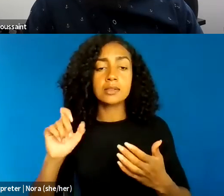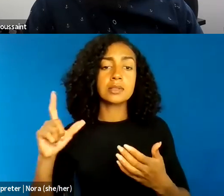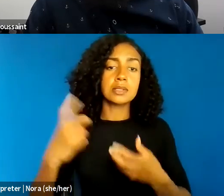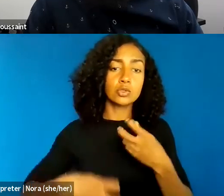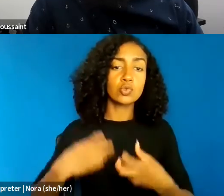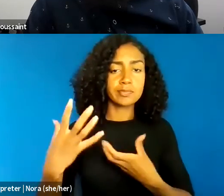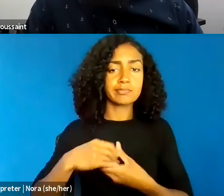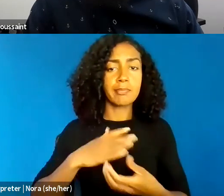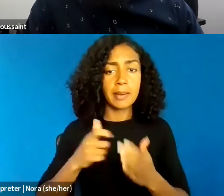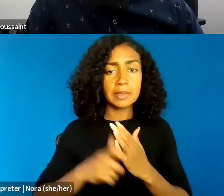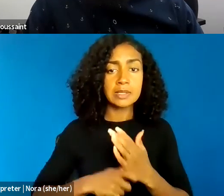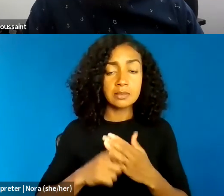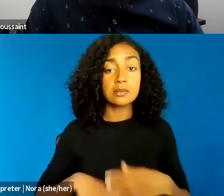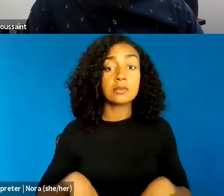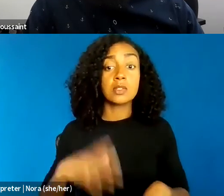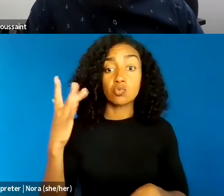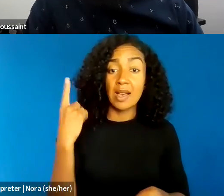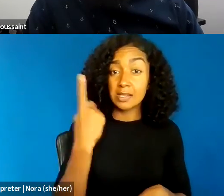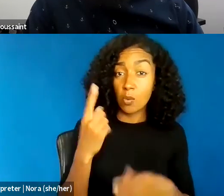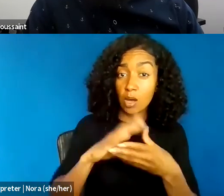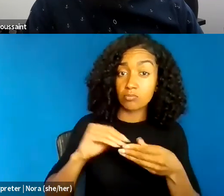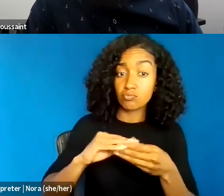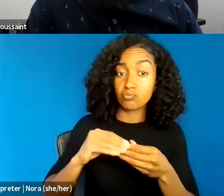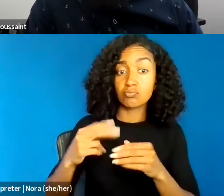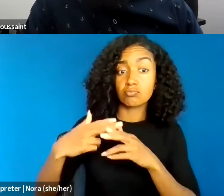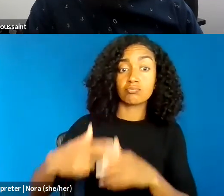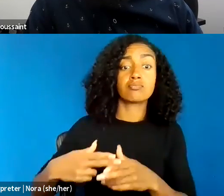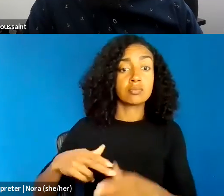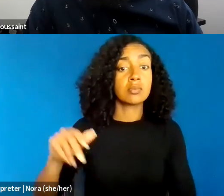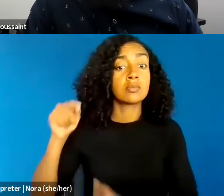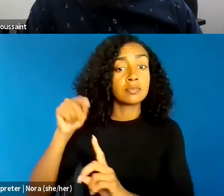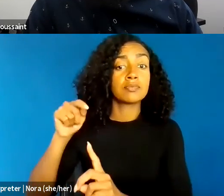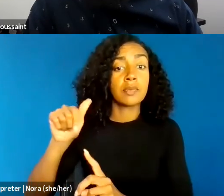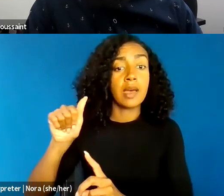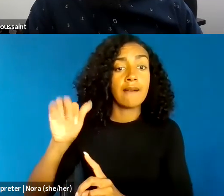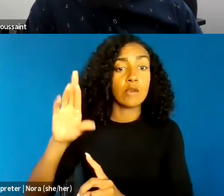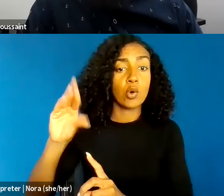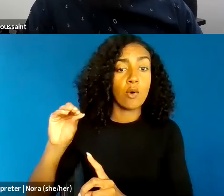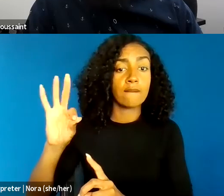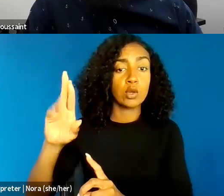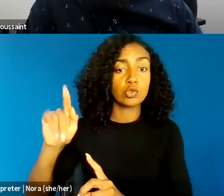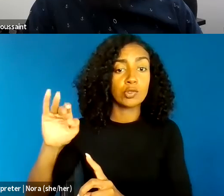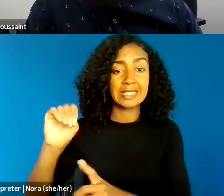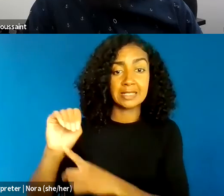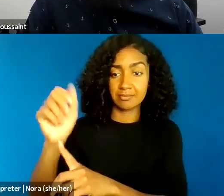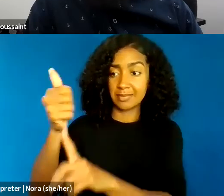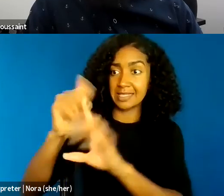describes Afrofuturism as a feminist space. And of course there's a similar commitment, I think, you can find in CRT.